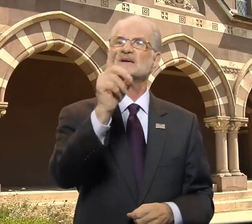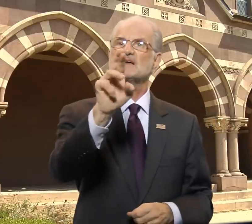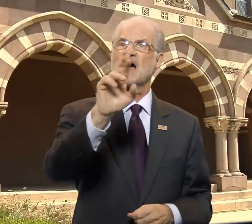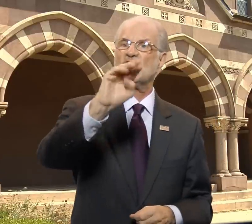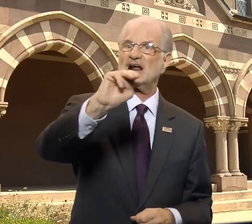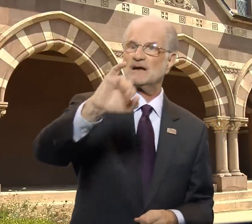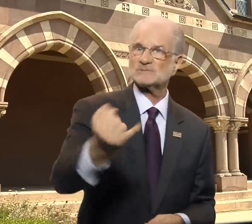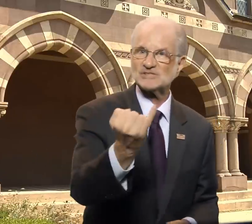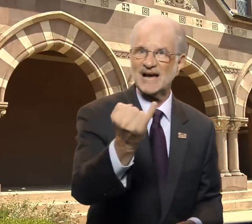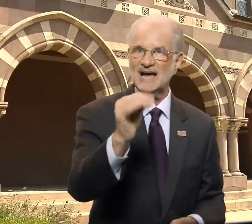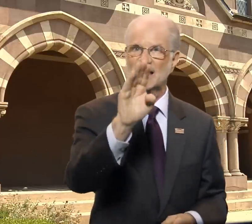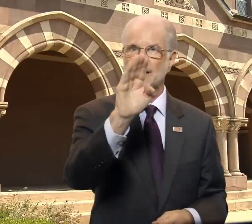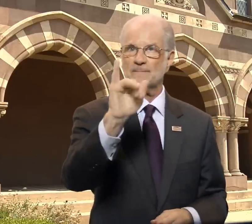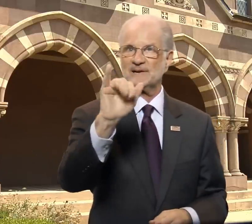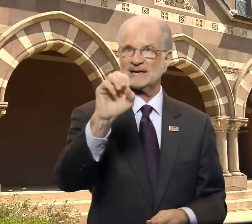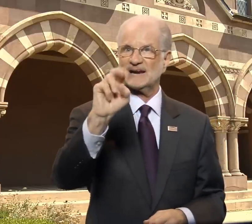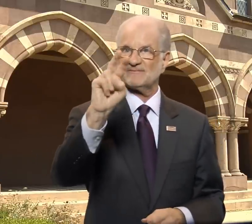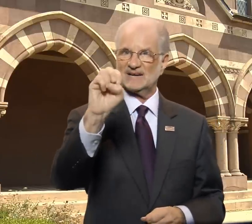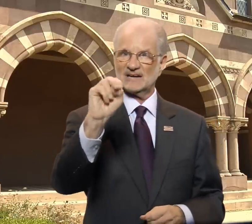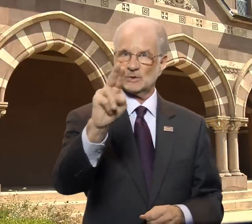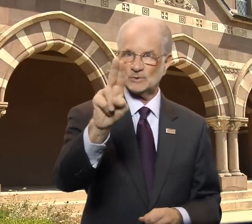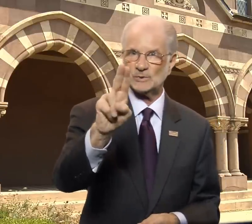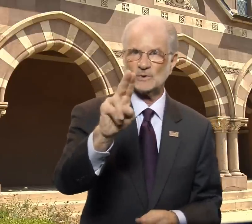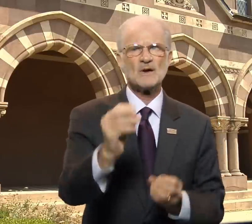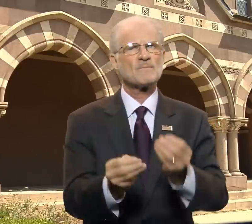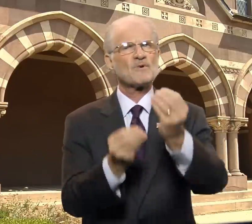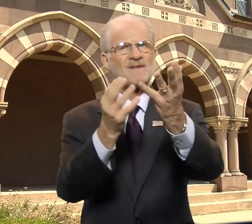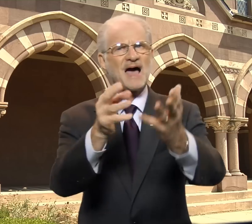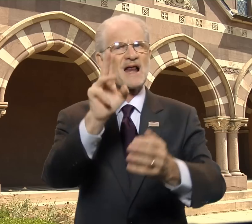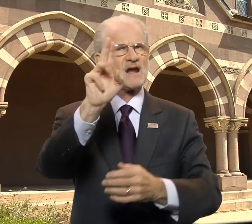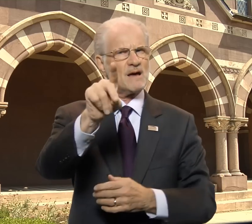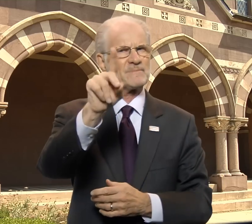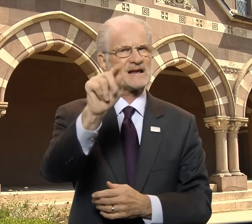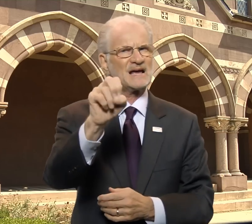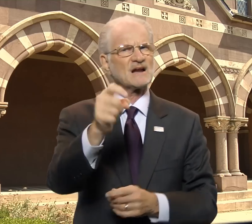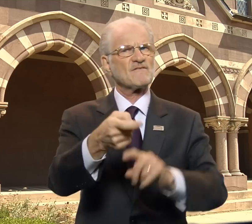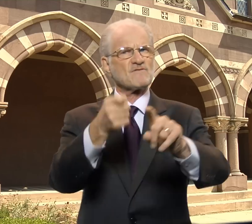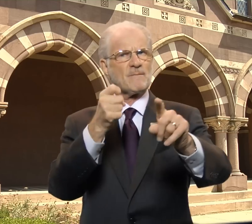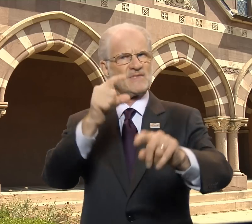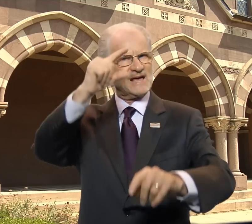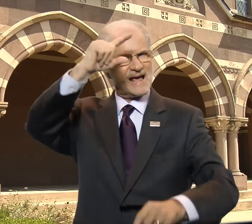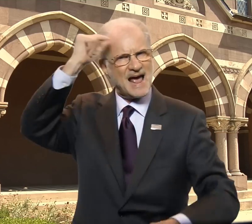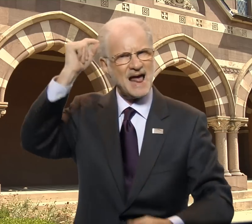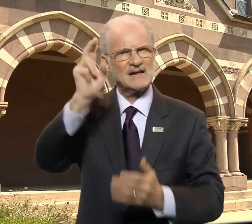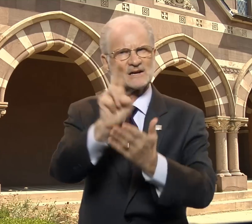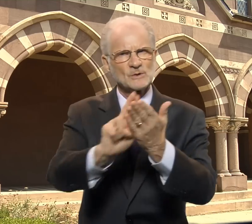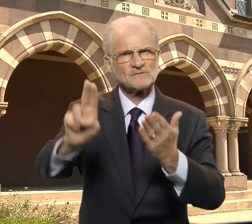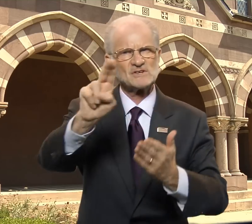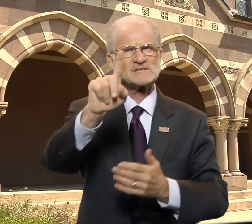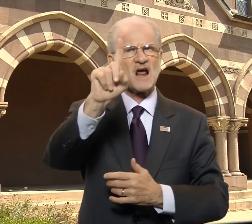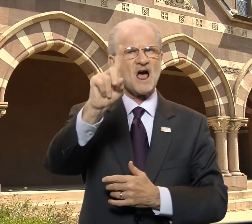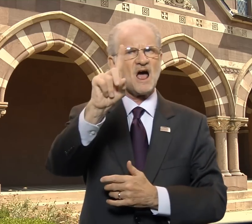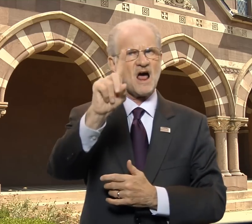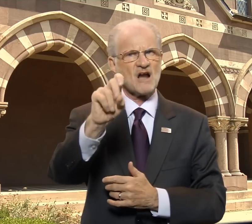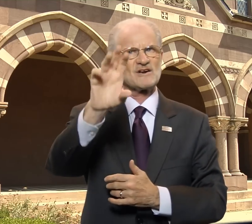Dr. MJ Bienvenu provided an update from the Gallaudet University